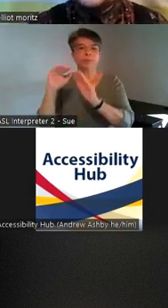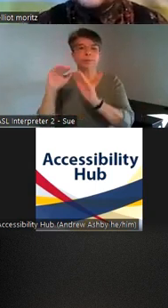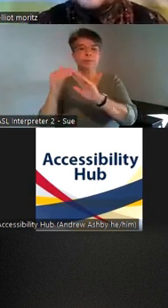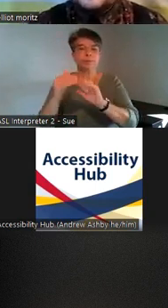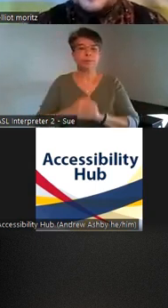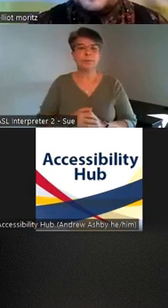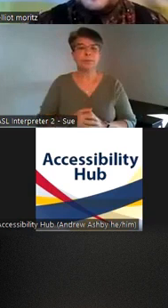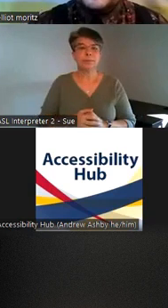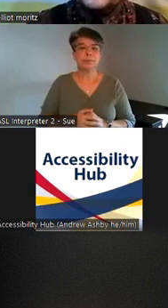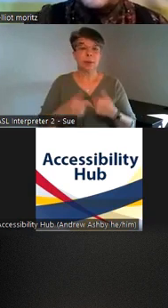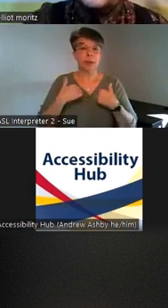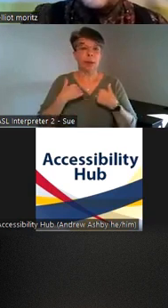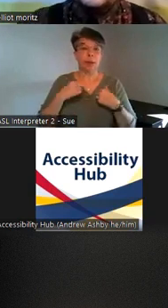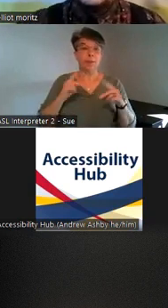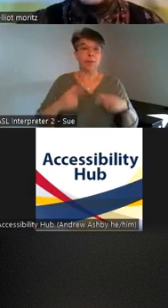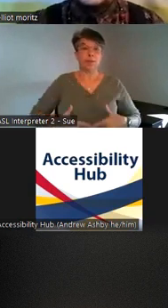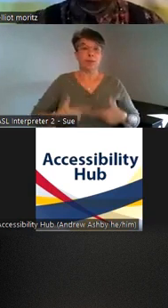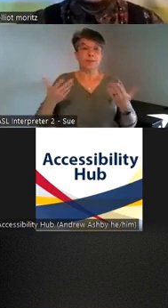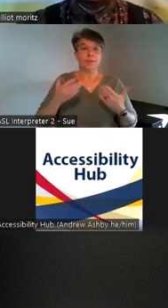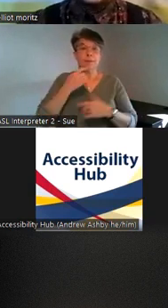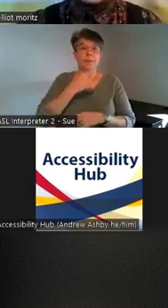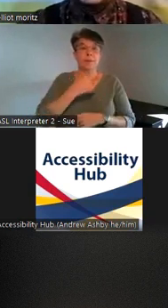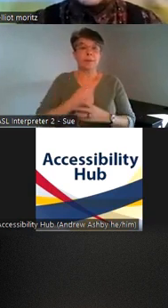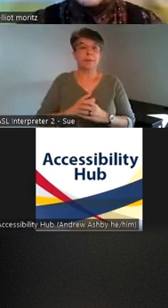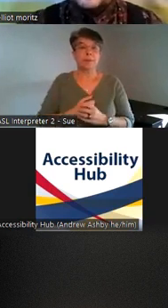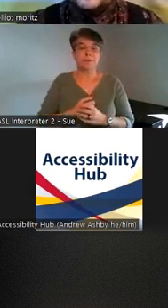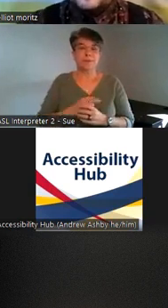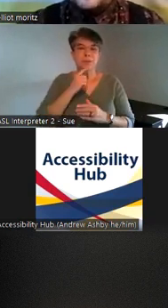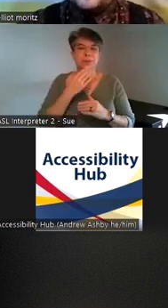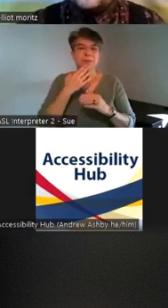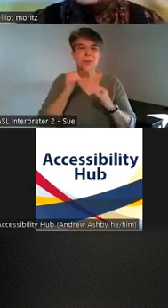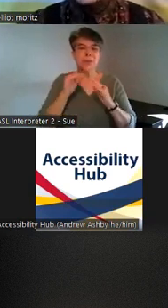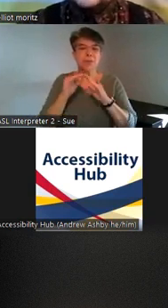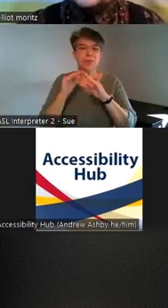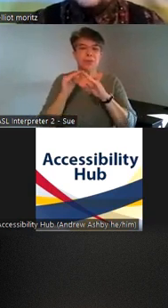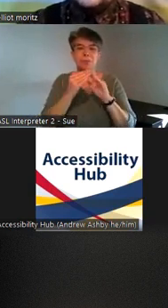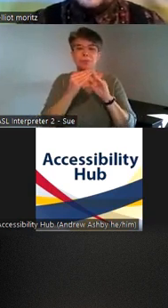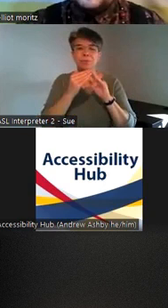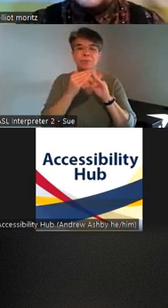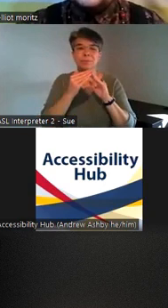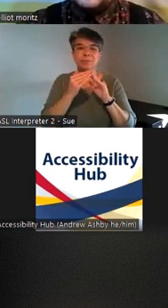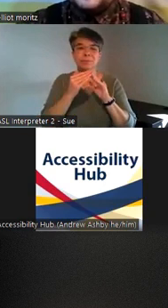in kingon especially in someone in such a small City despite the fact that there are lots of queer